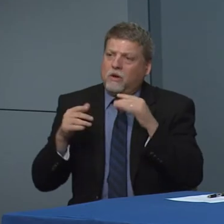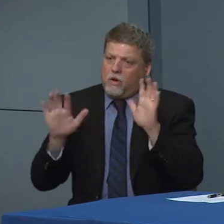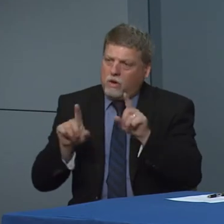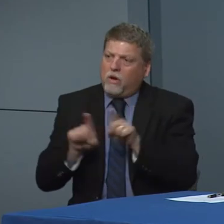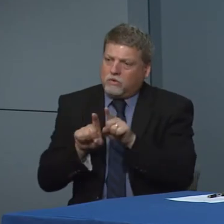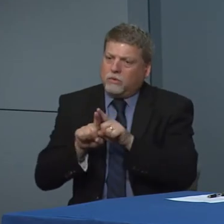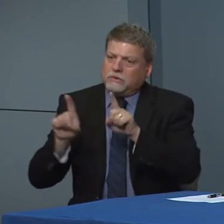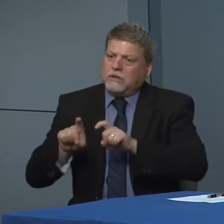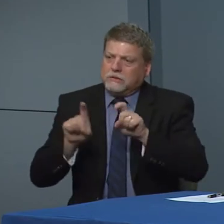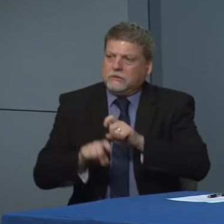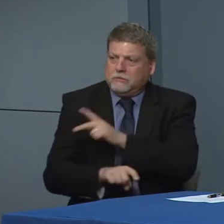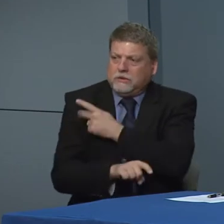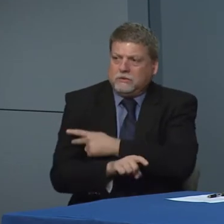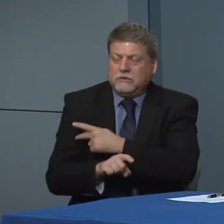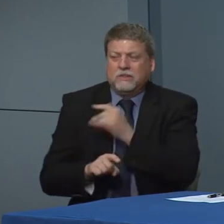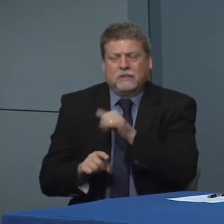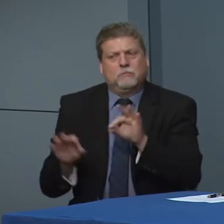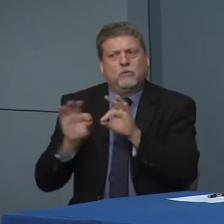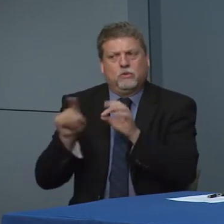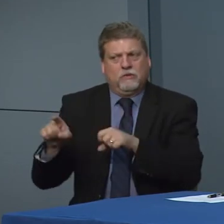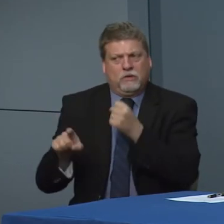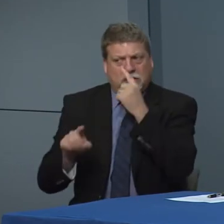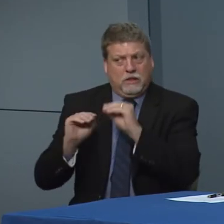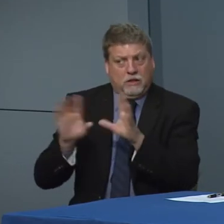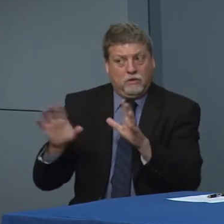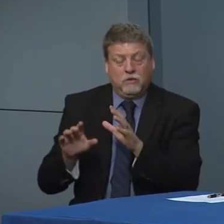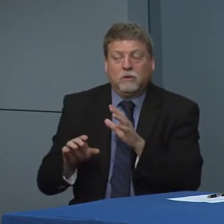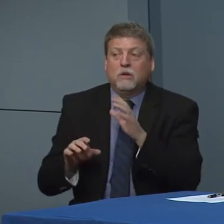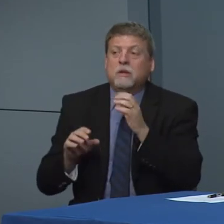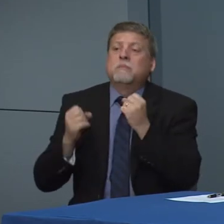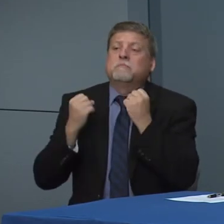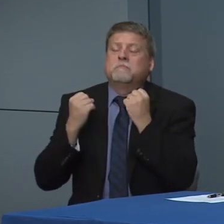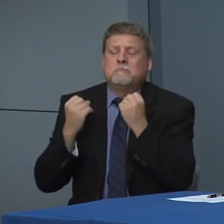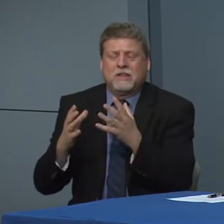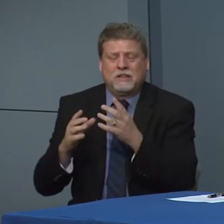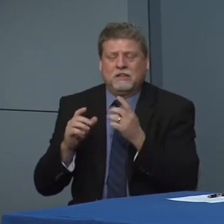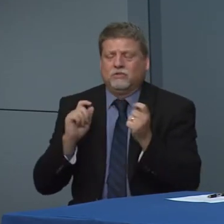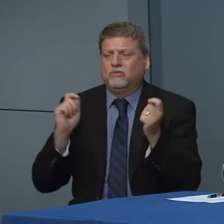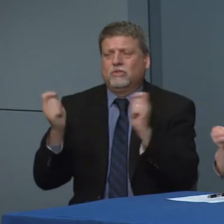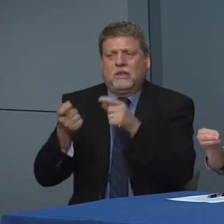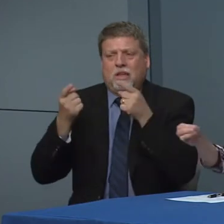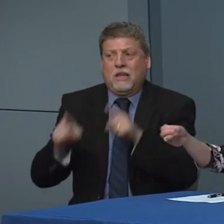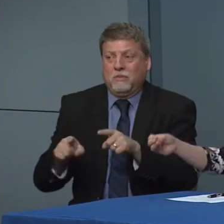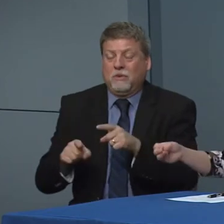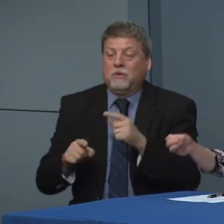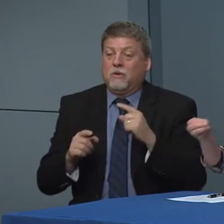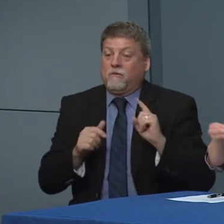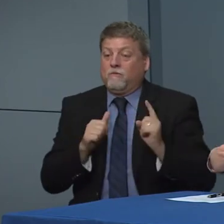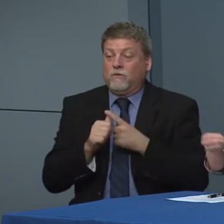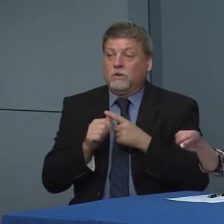to understand with with testing now. So this been a bunch of new developments right as we move through this they're going